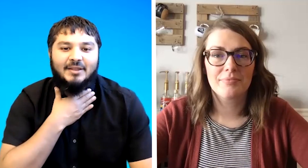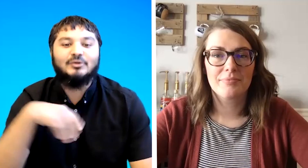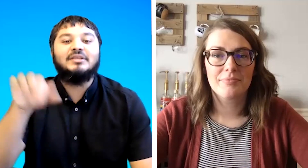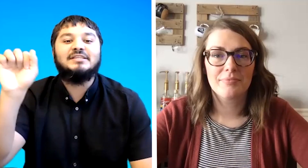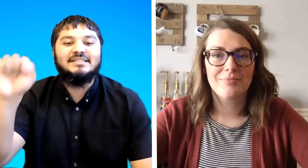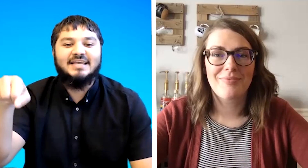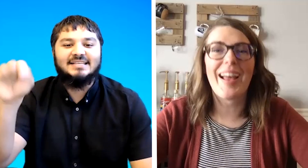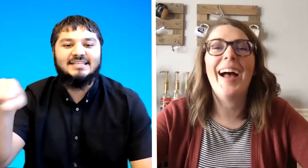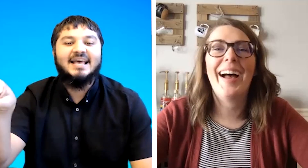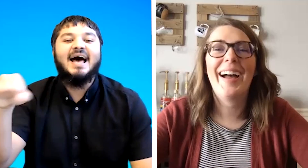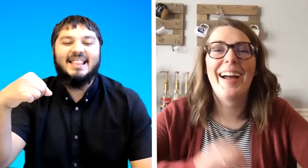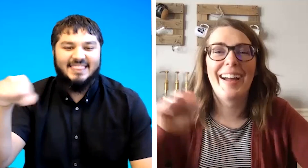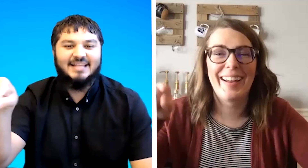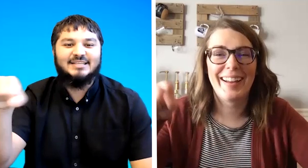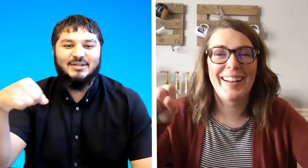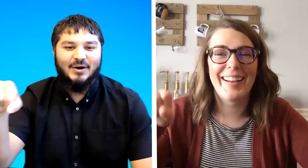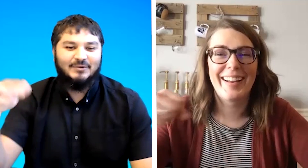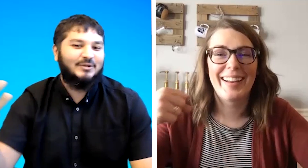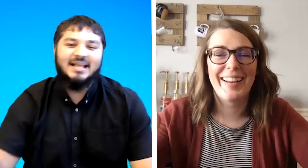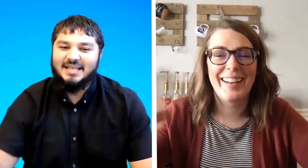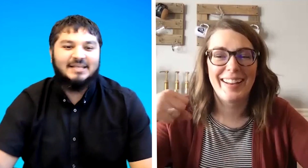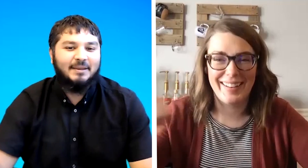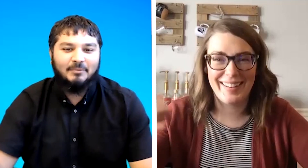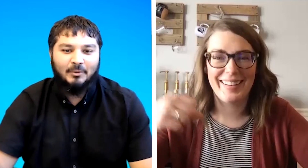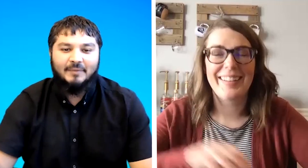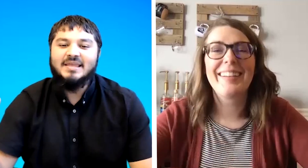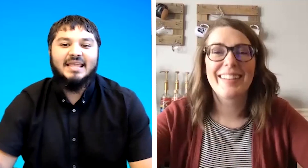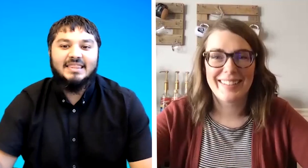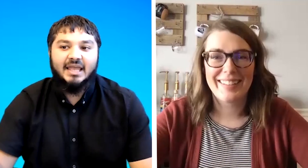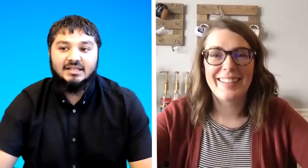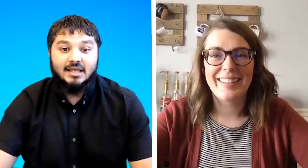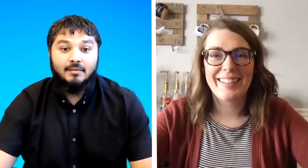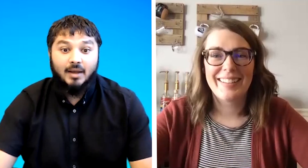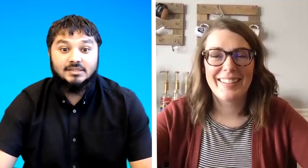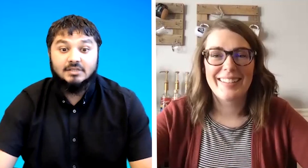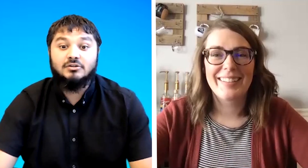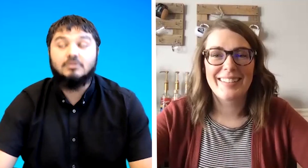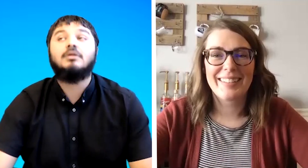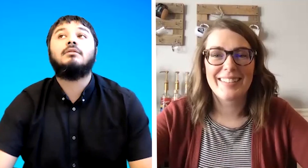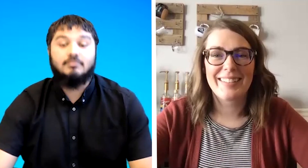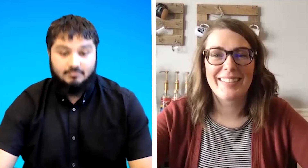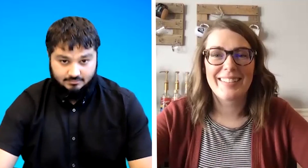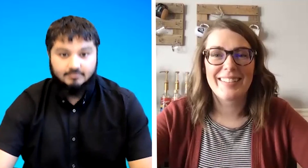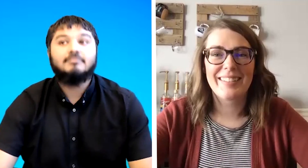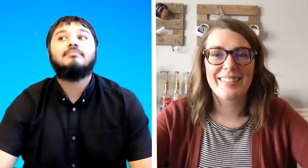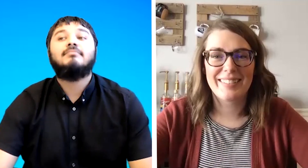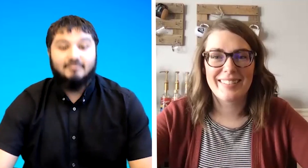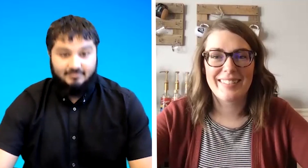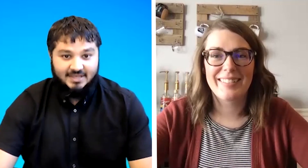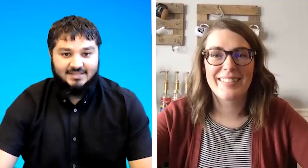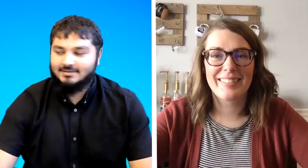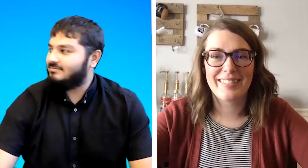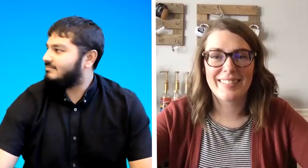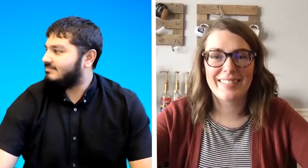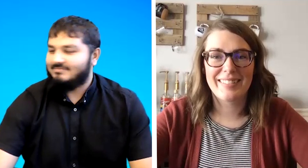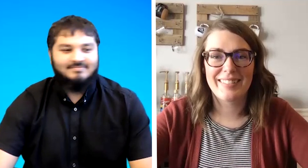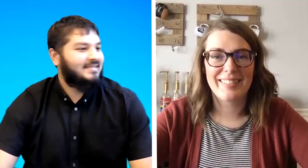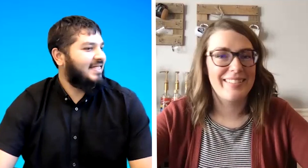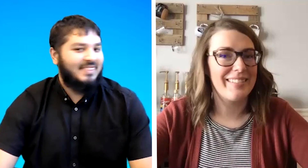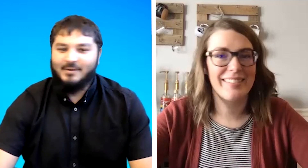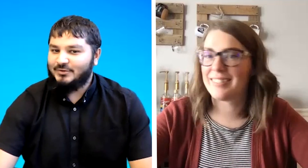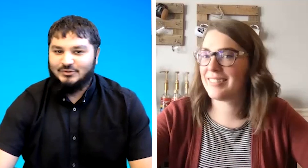so this is yes and that's no so that's acceptable in the exam i say to students yes and that one's